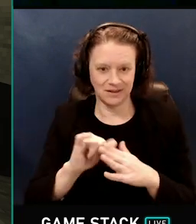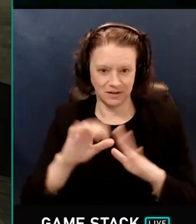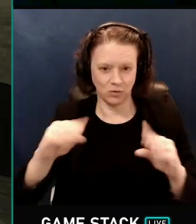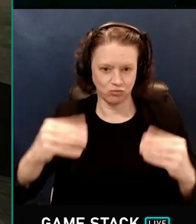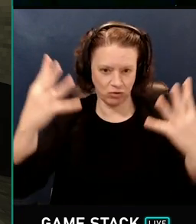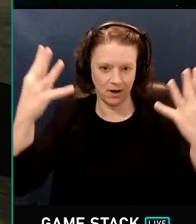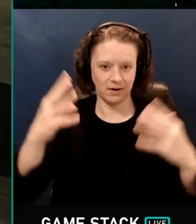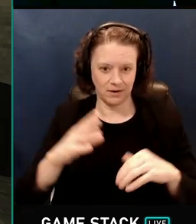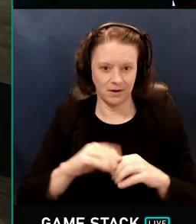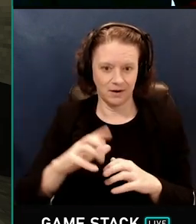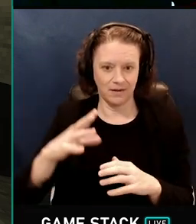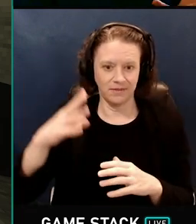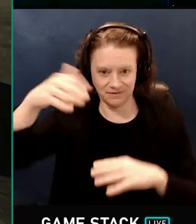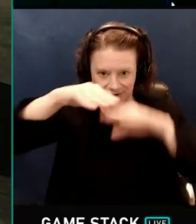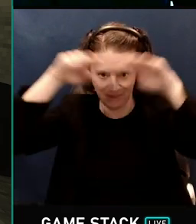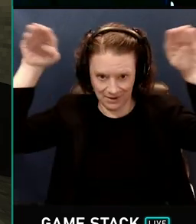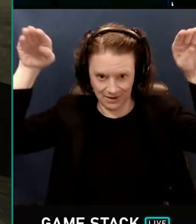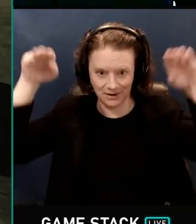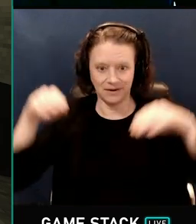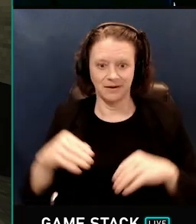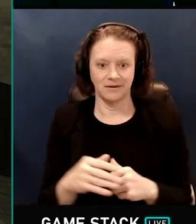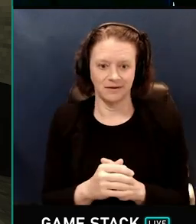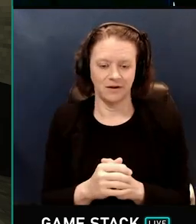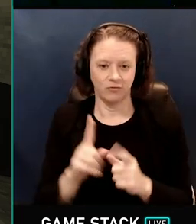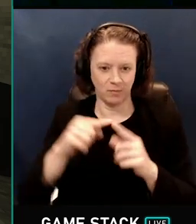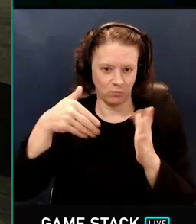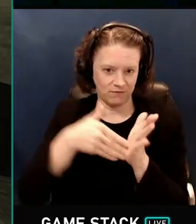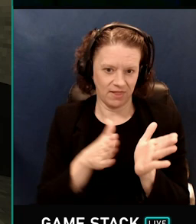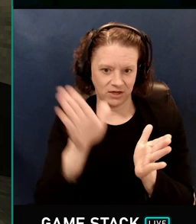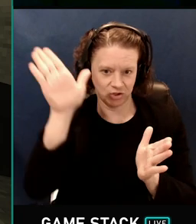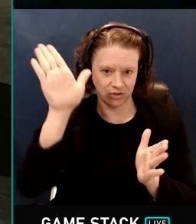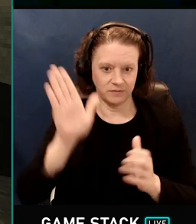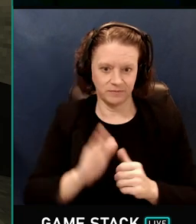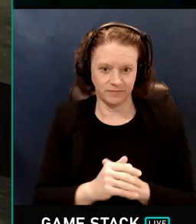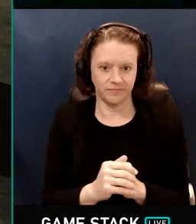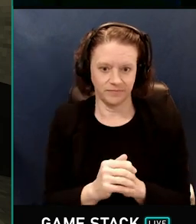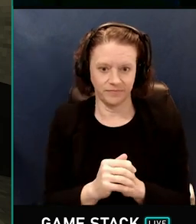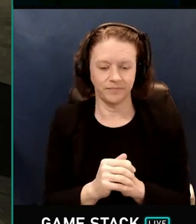so there's light coming from there, and that's illuminating the ceiling.